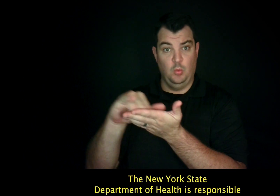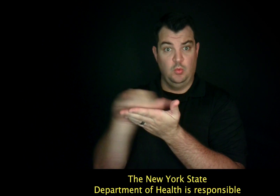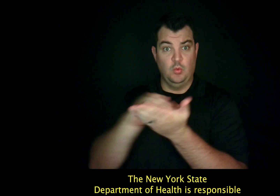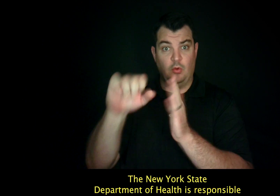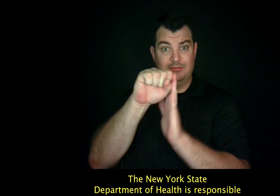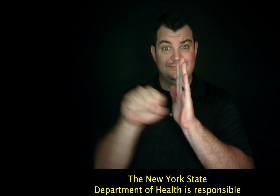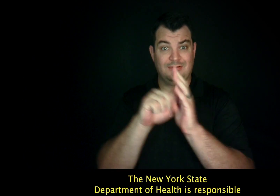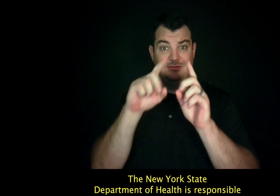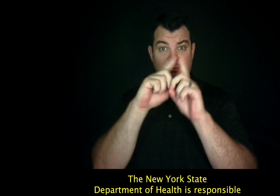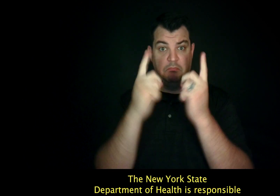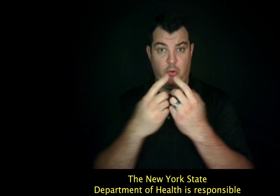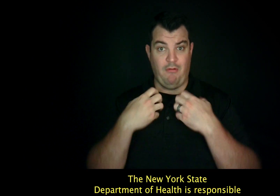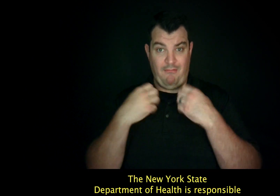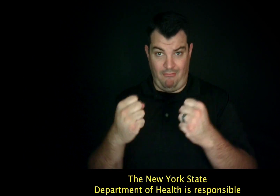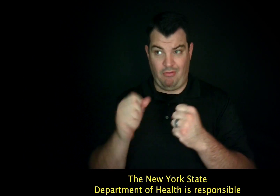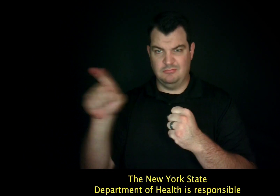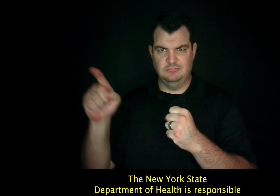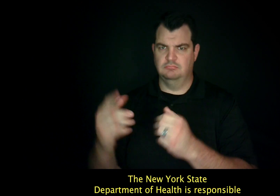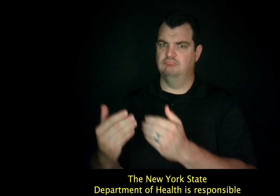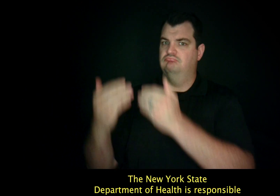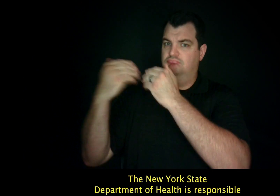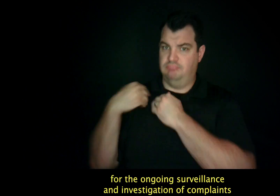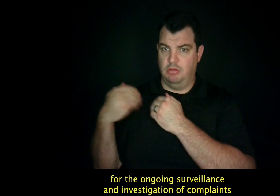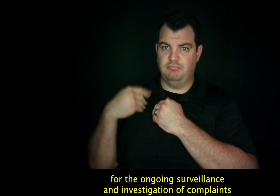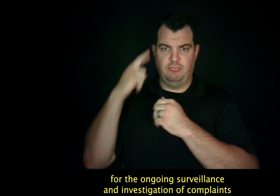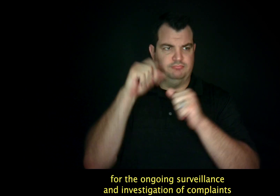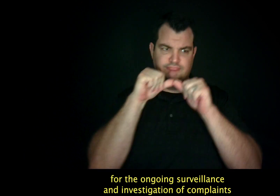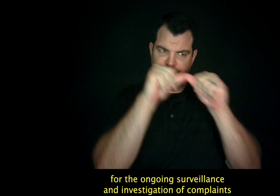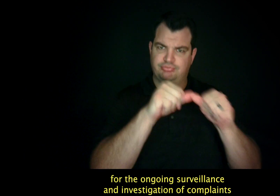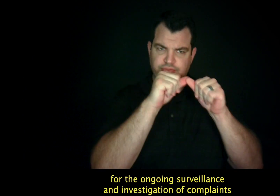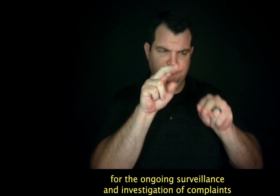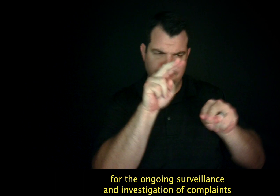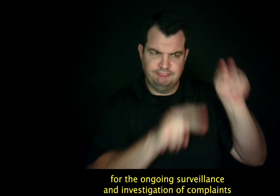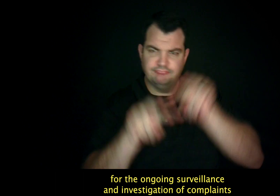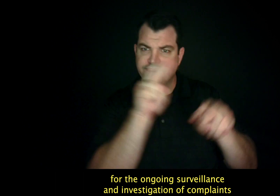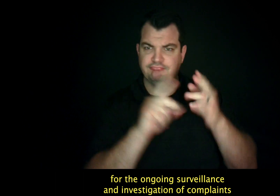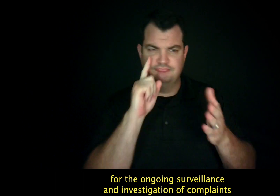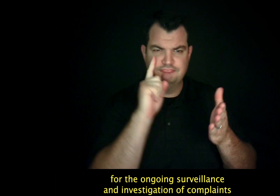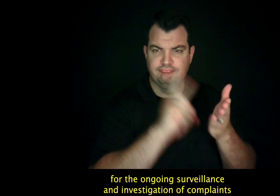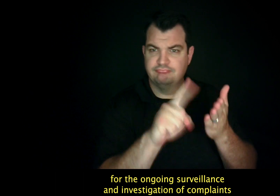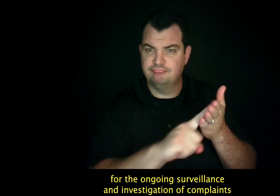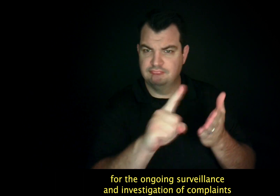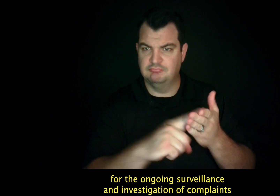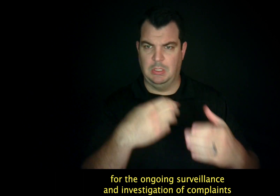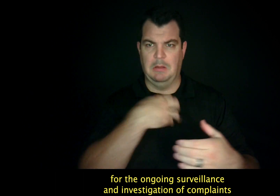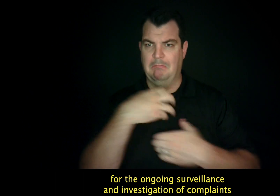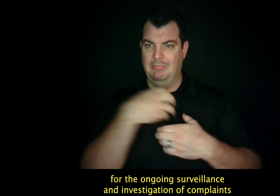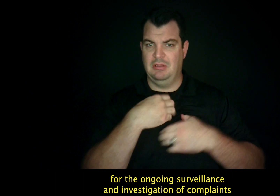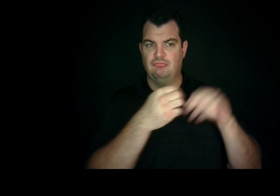The New York State Department of Health is responsible for the ongoing surveillance and investigation of complaints